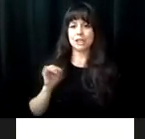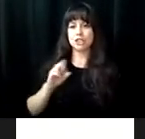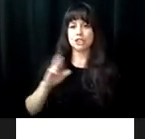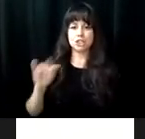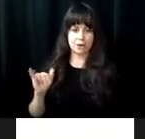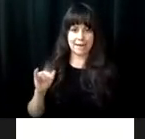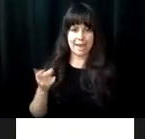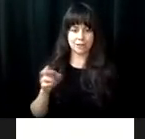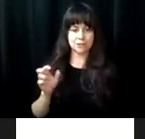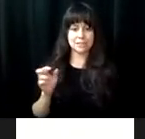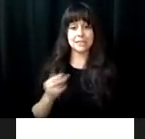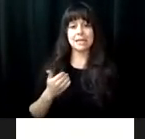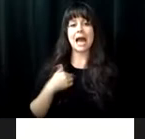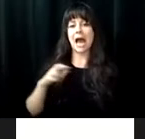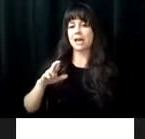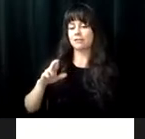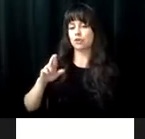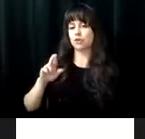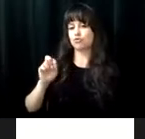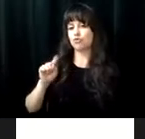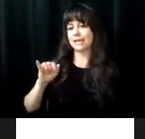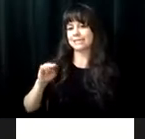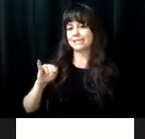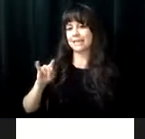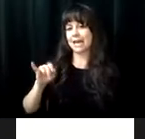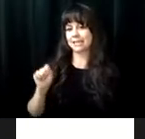. Whatever you do, don't give up. >> My name is Jerry Anderson,